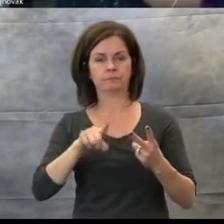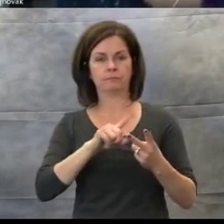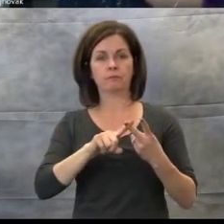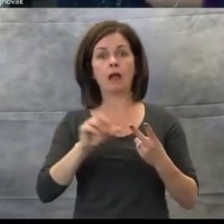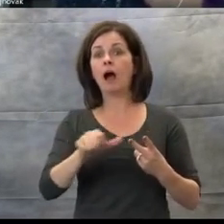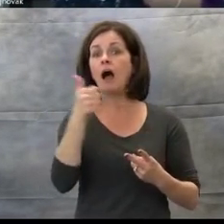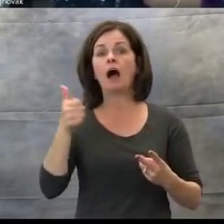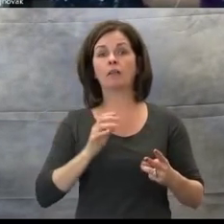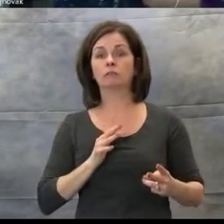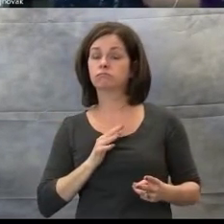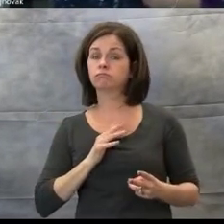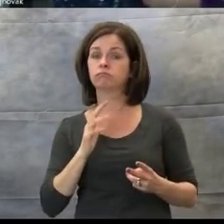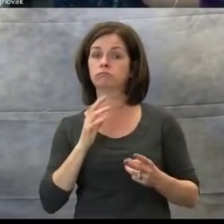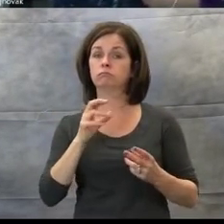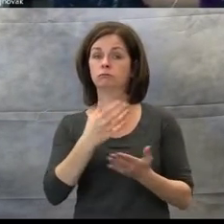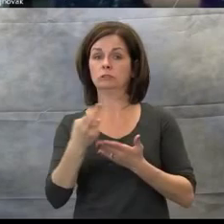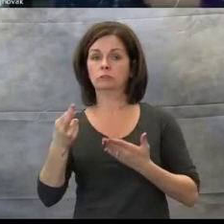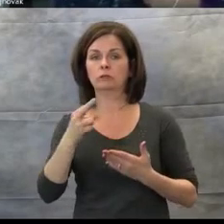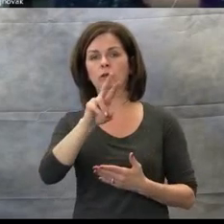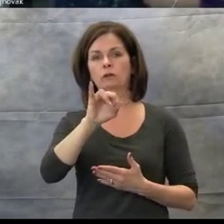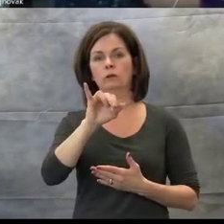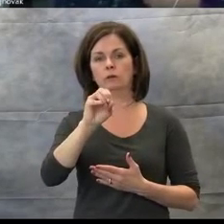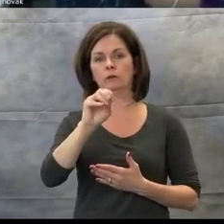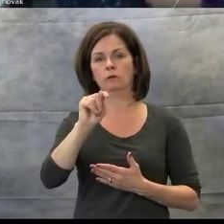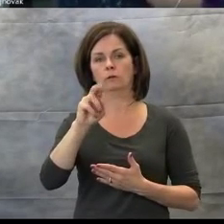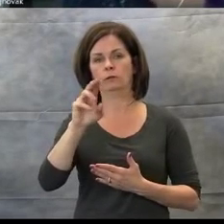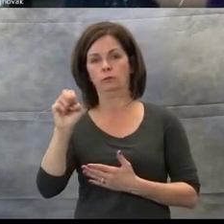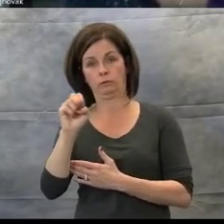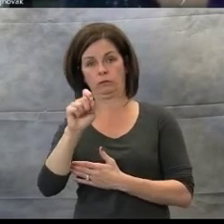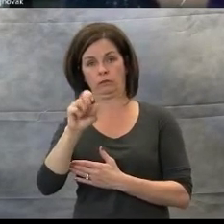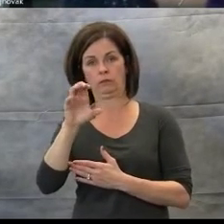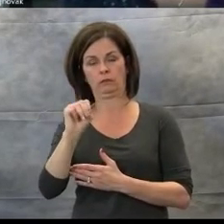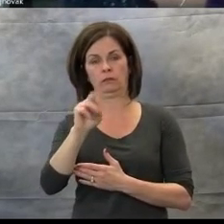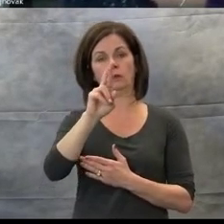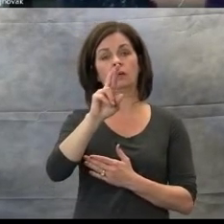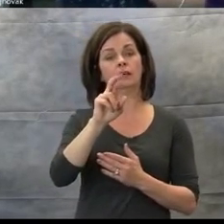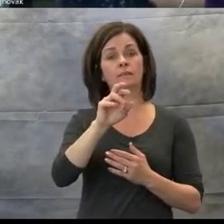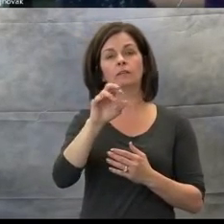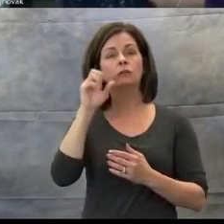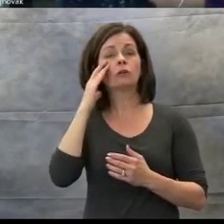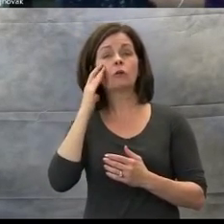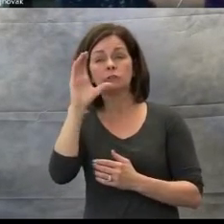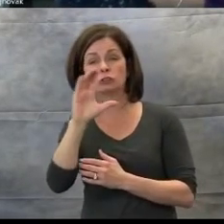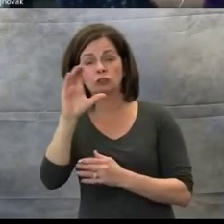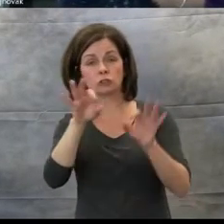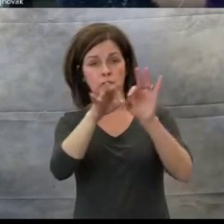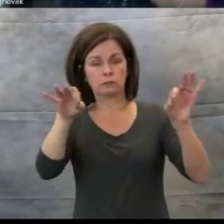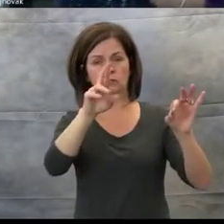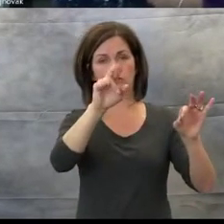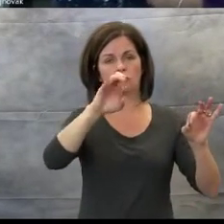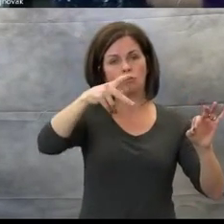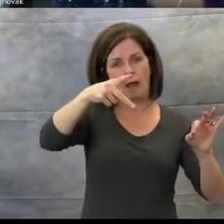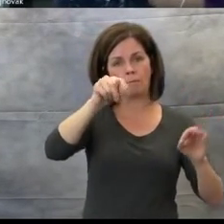If you type in "rap tracks" in the search engine, tons and tons of different instrumental backgrounds